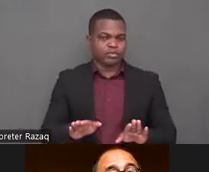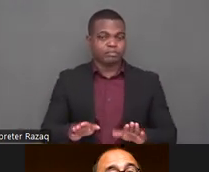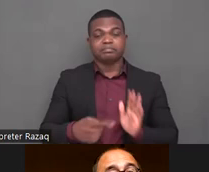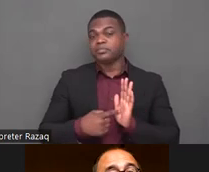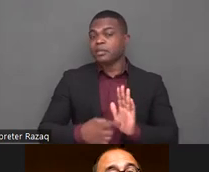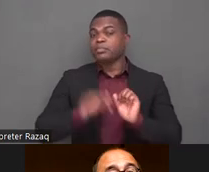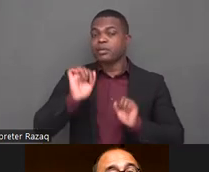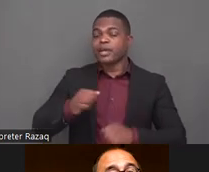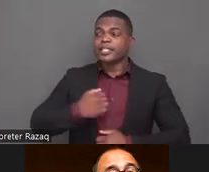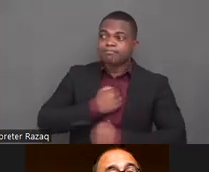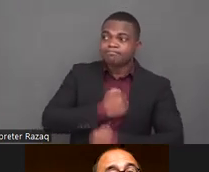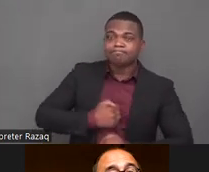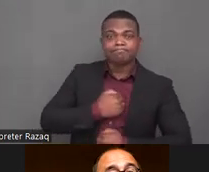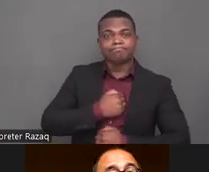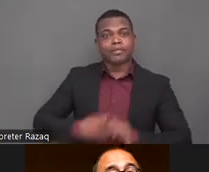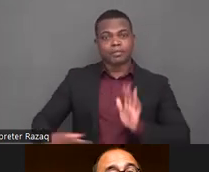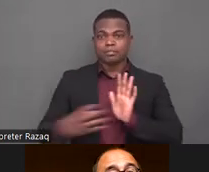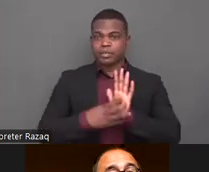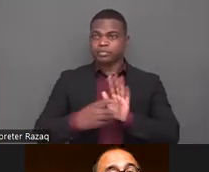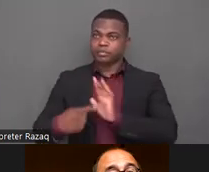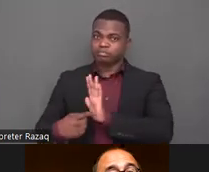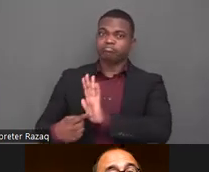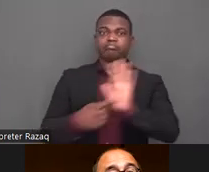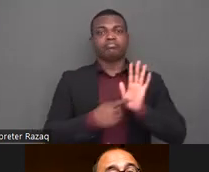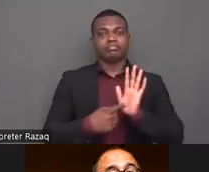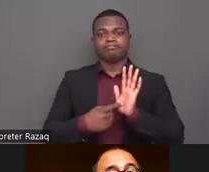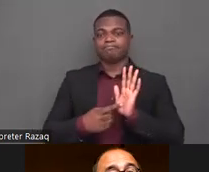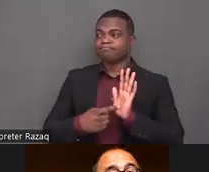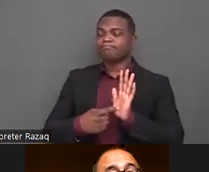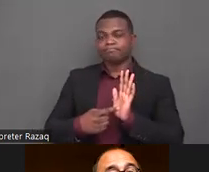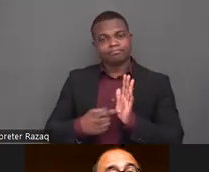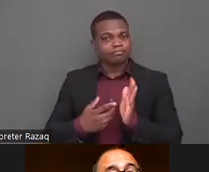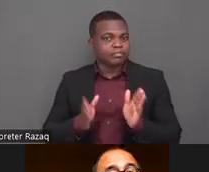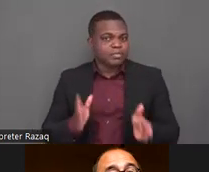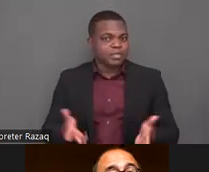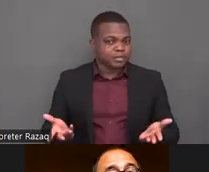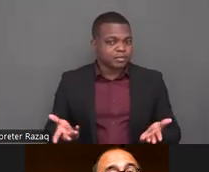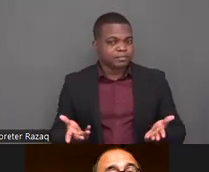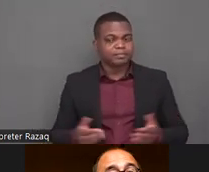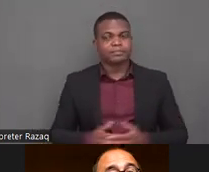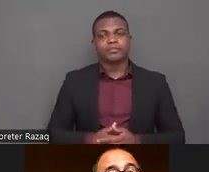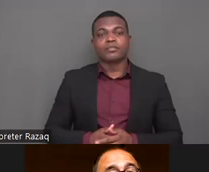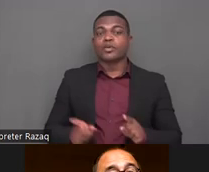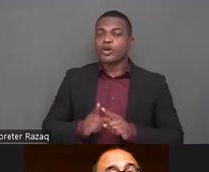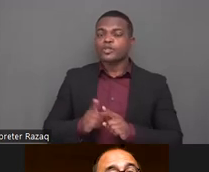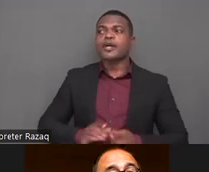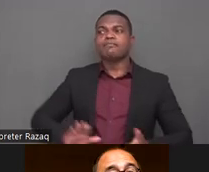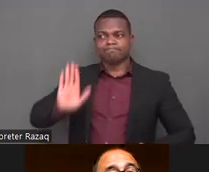addressed primarily by changing laws and policies so that institutionalization can no longer be